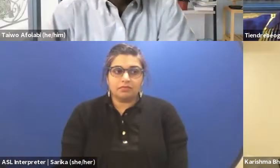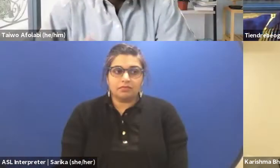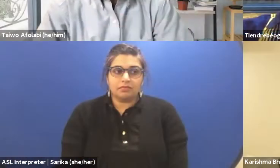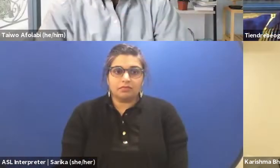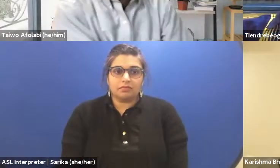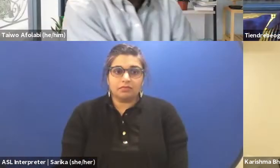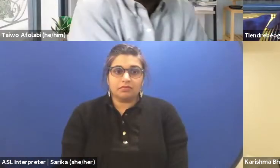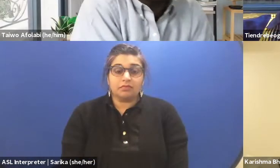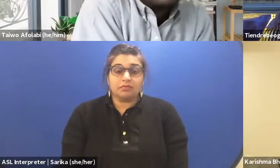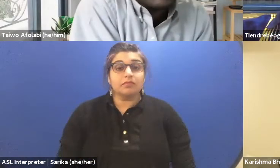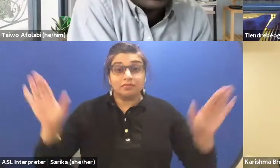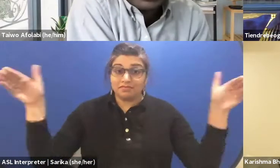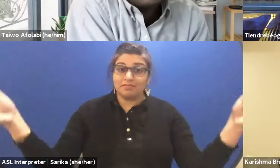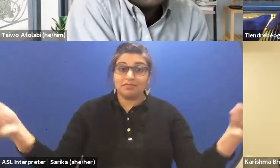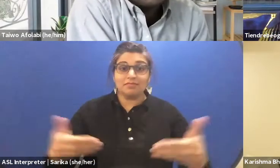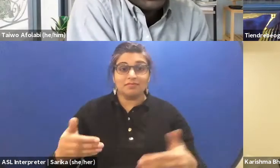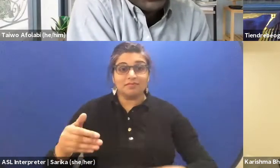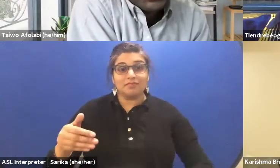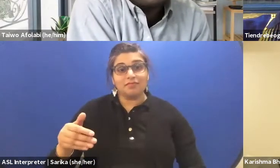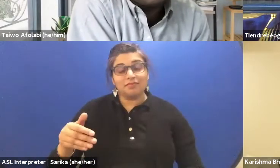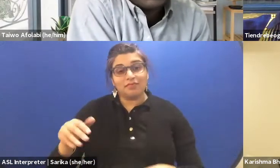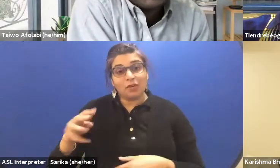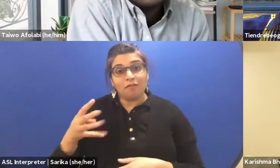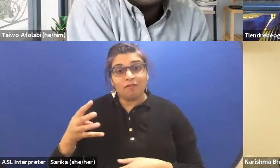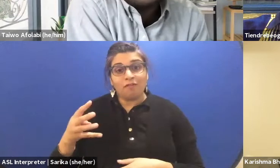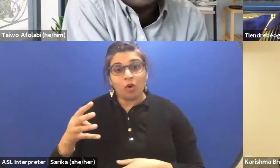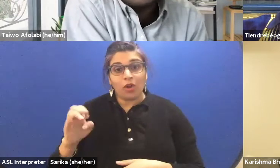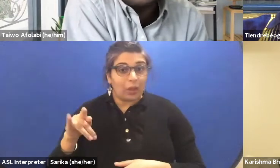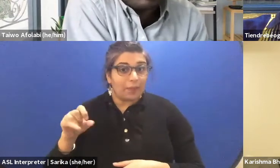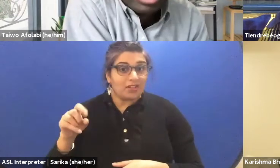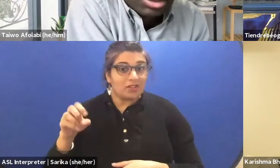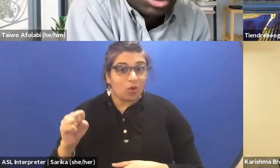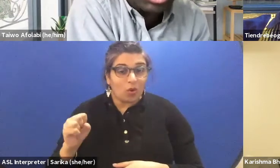Welcome to the fourth episode of Decolonizing Dramaturgy,